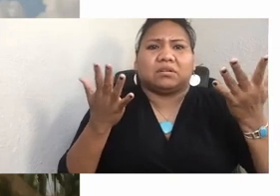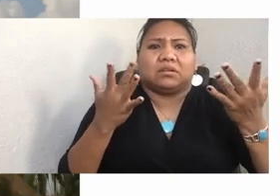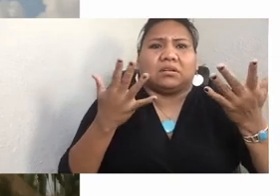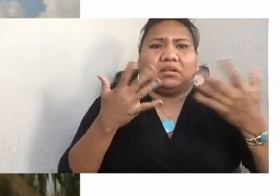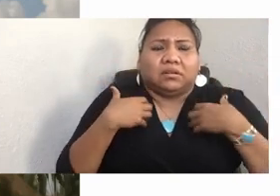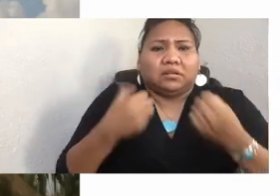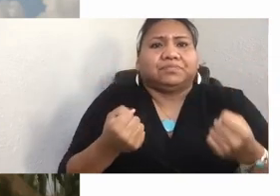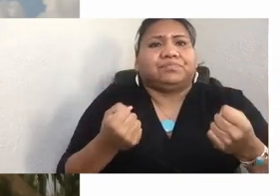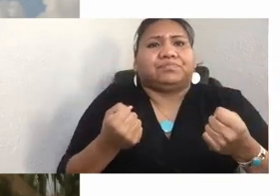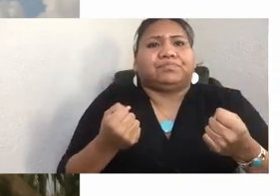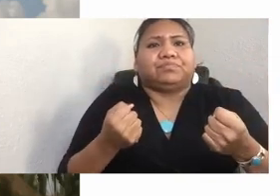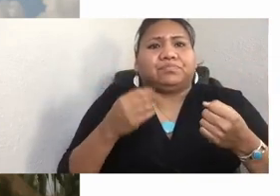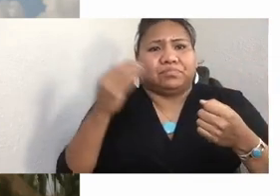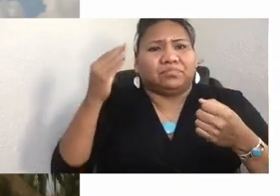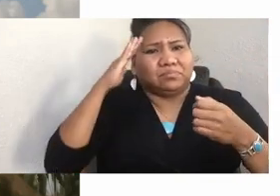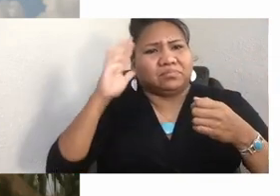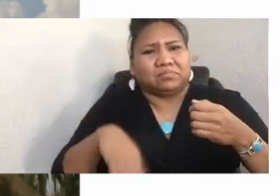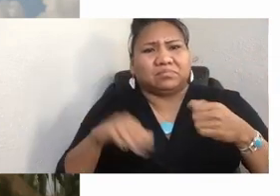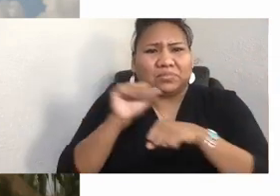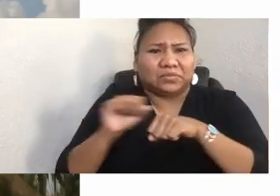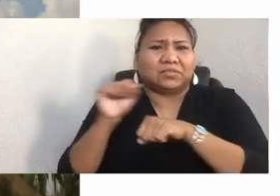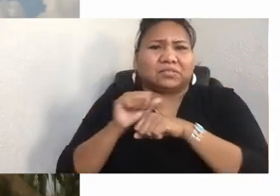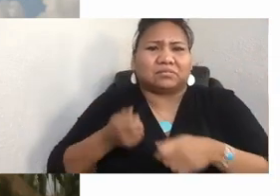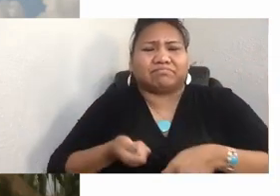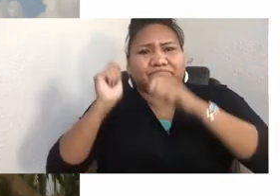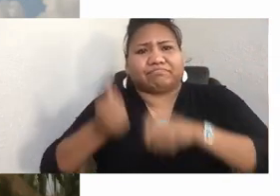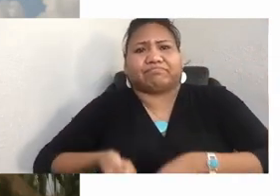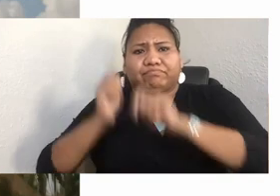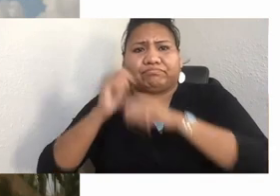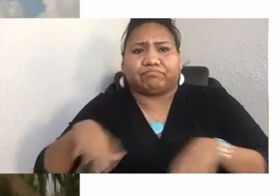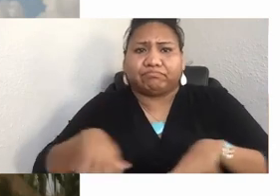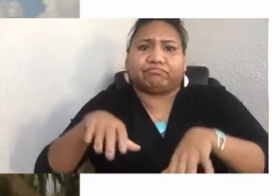there's executive legislation coming through the pipeline that Deb Parker is working on to try